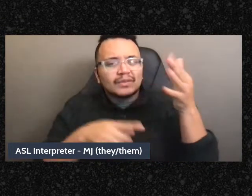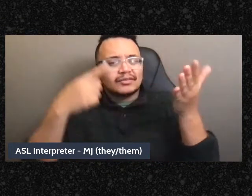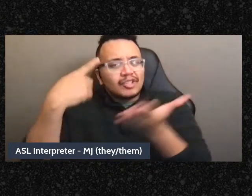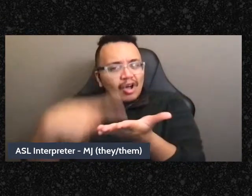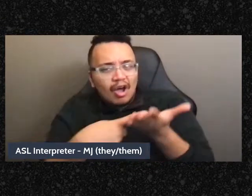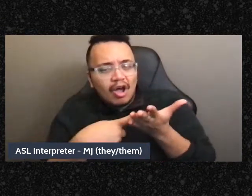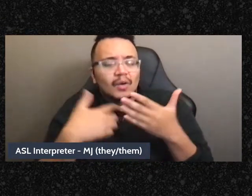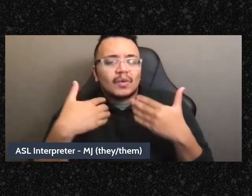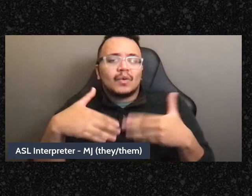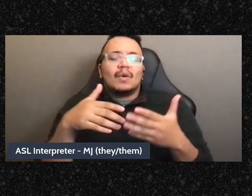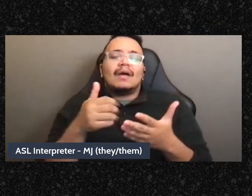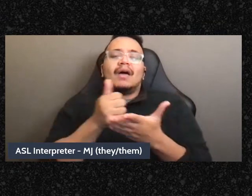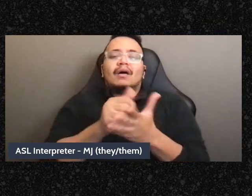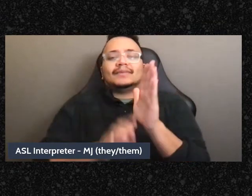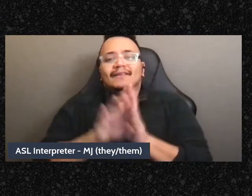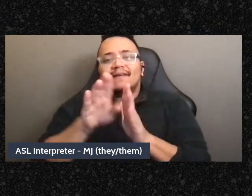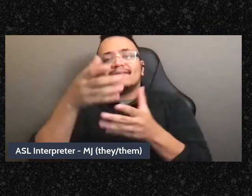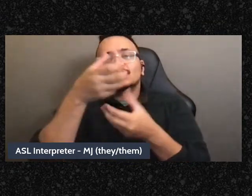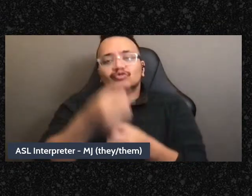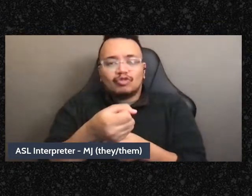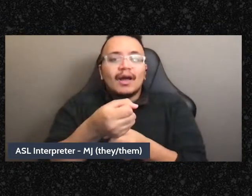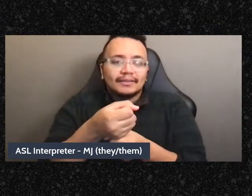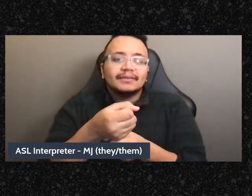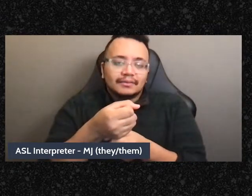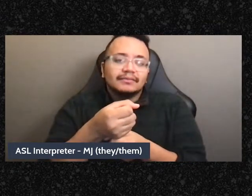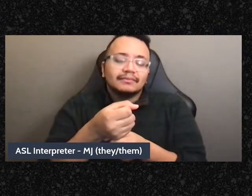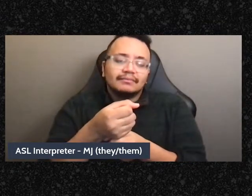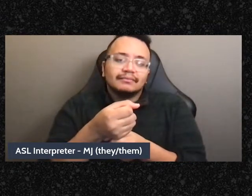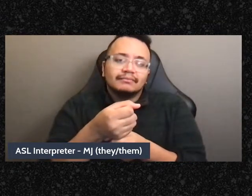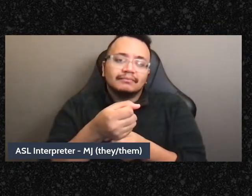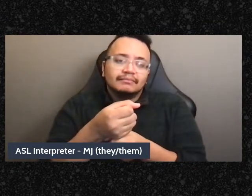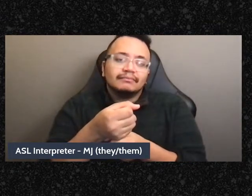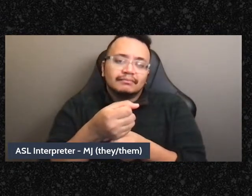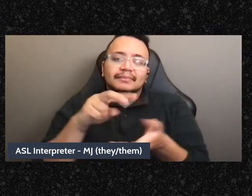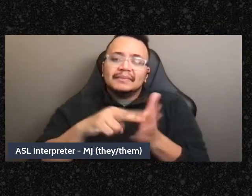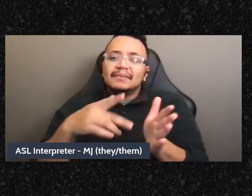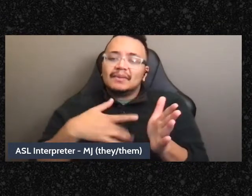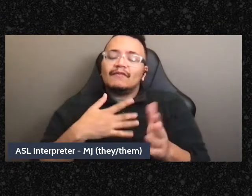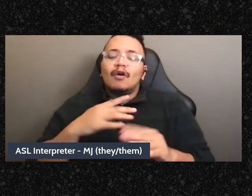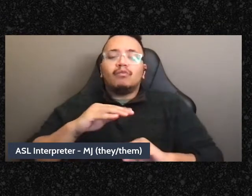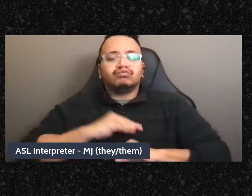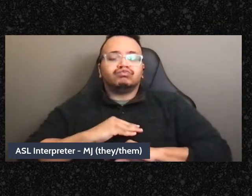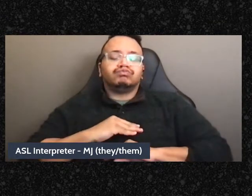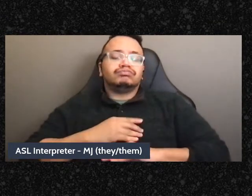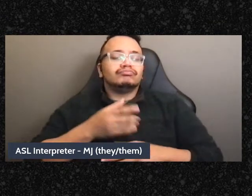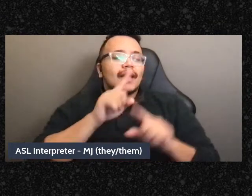trusting appropriately when it is and to be more trustworthy. Lik,e so it's really-it's like a lot,